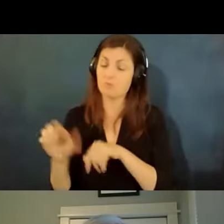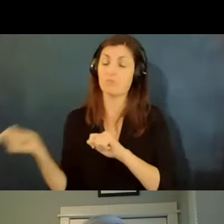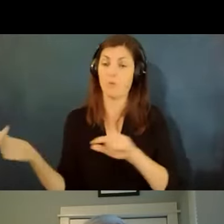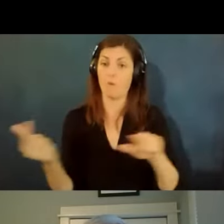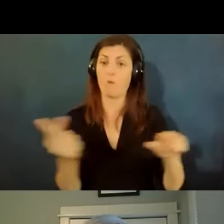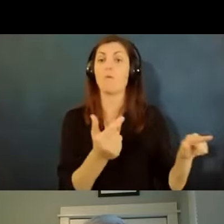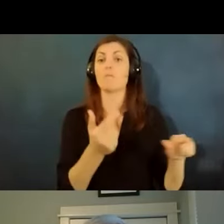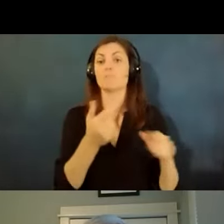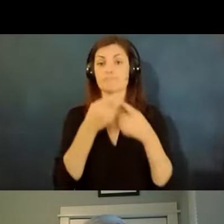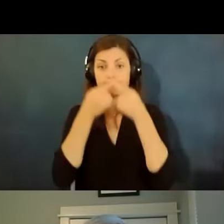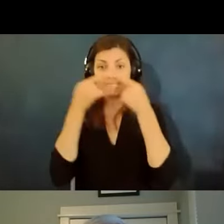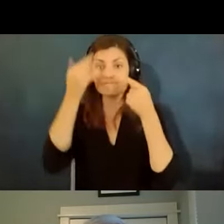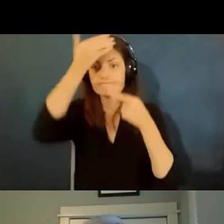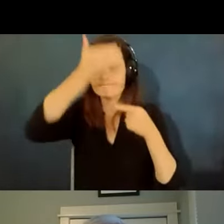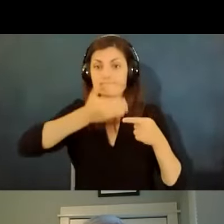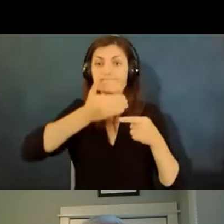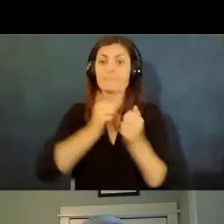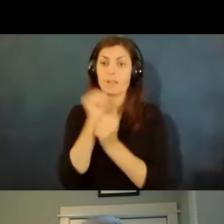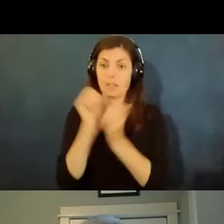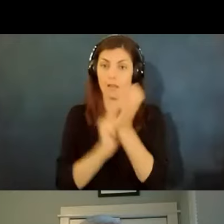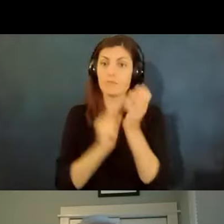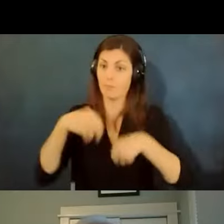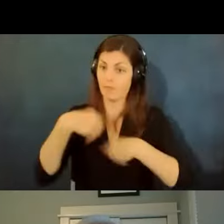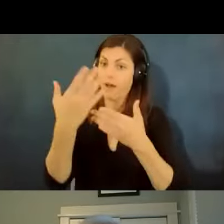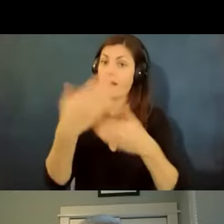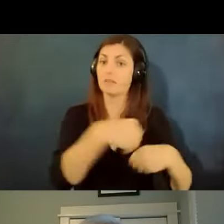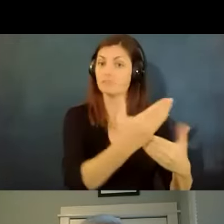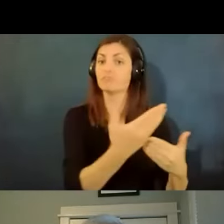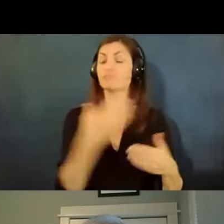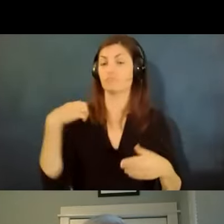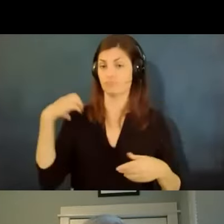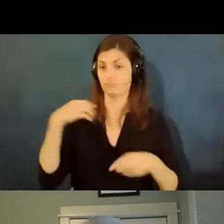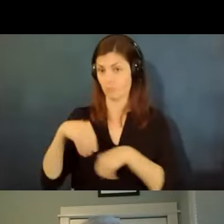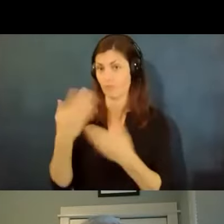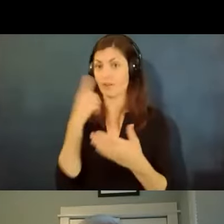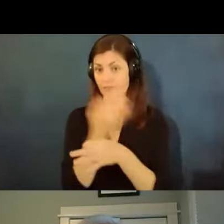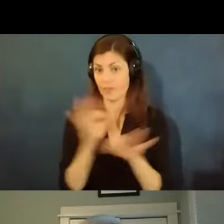and that kind of thing to employees create physical barriers or put them in a separate